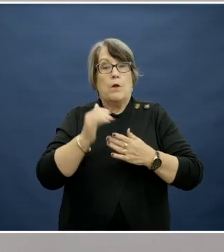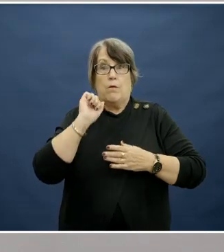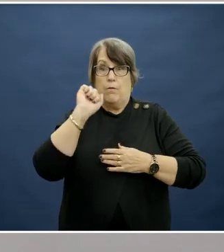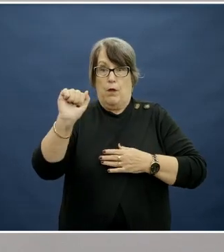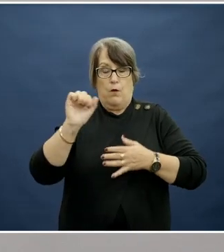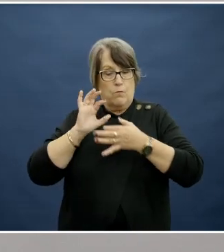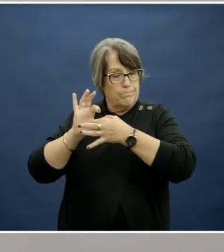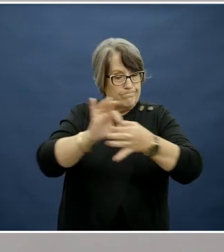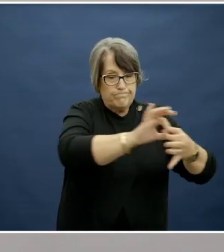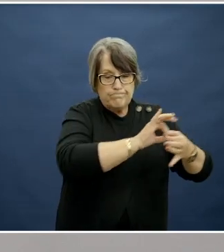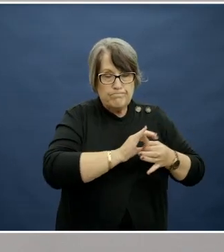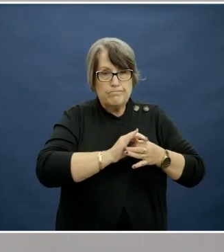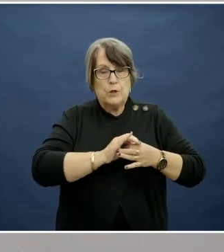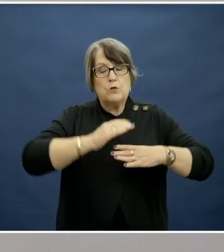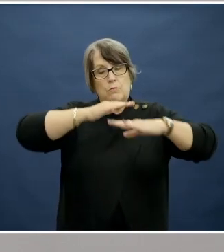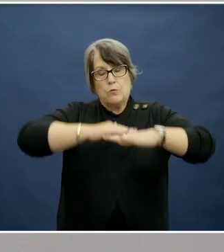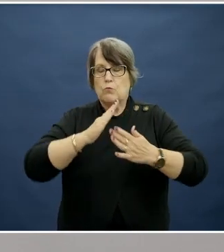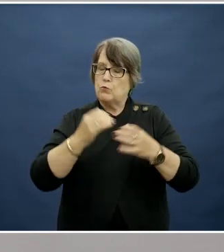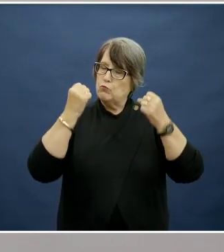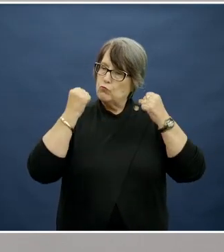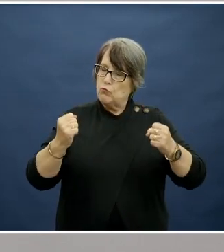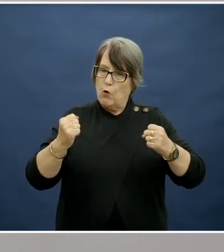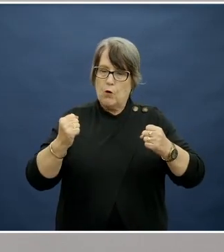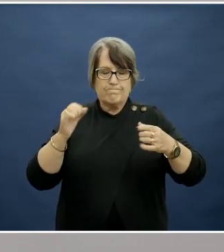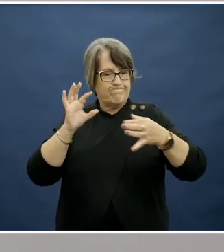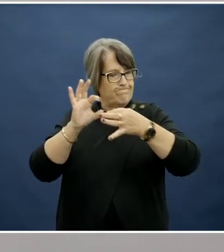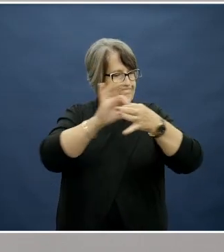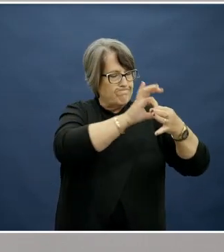to Country remains strong and unbroken, even today.